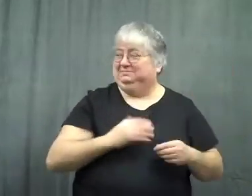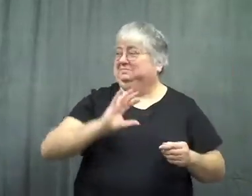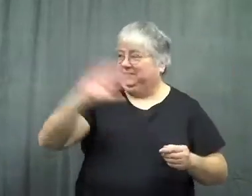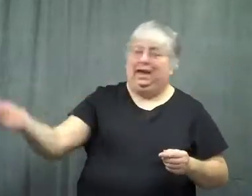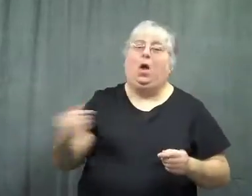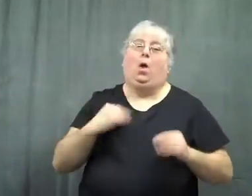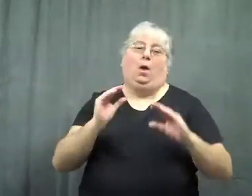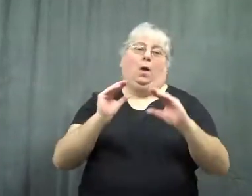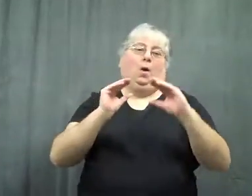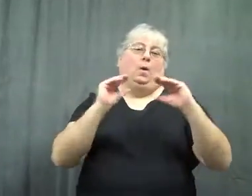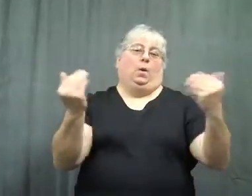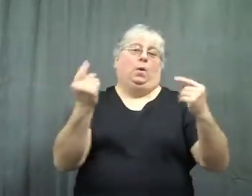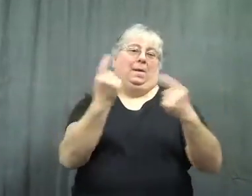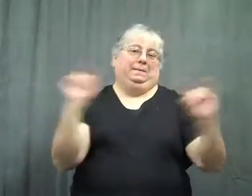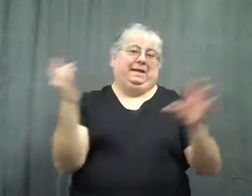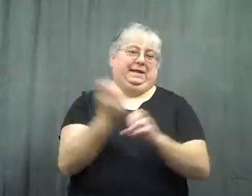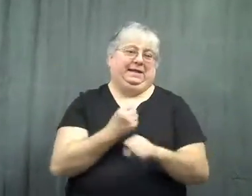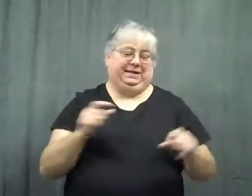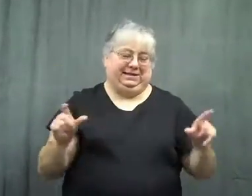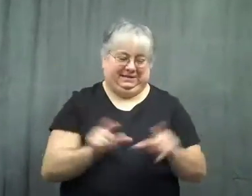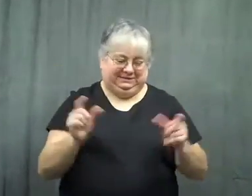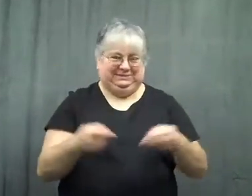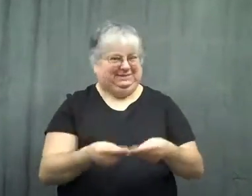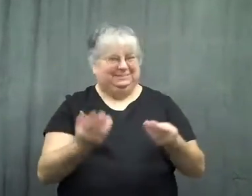We went out, and I was so happy to get it.